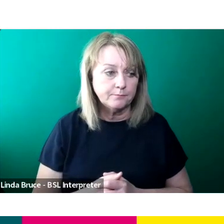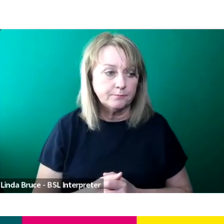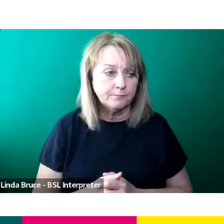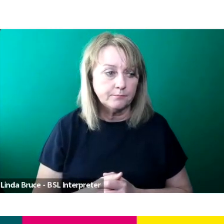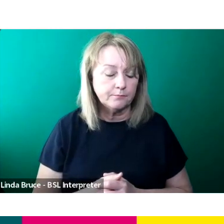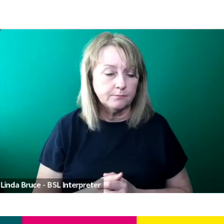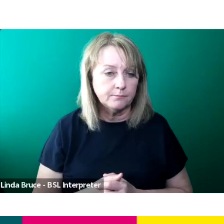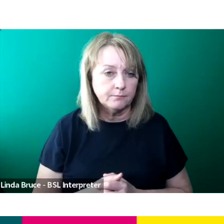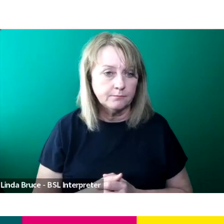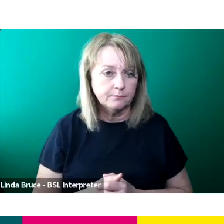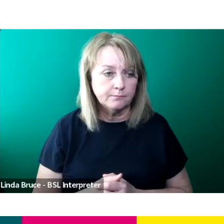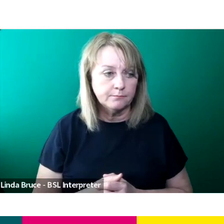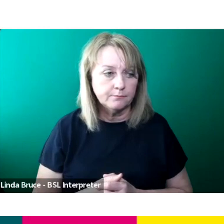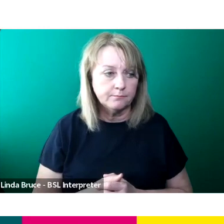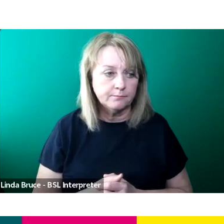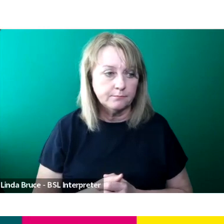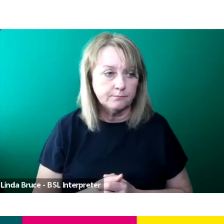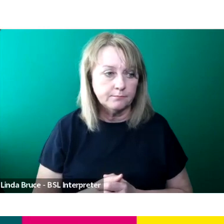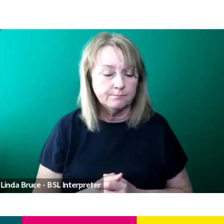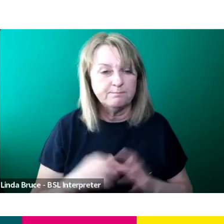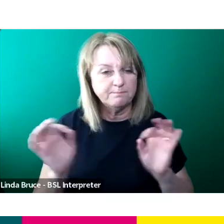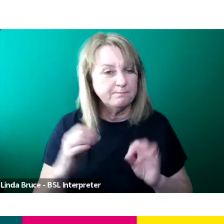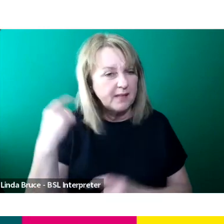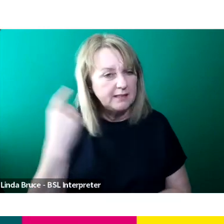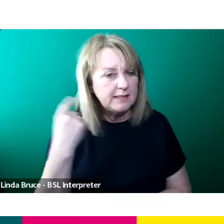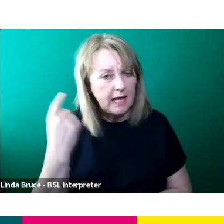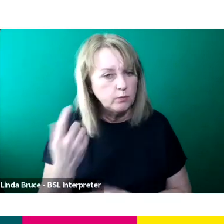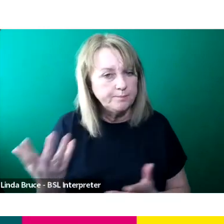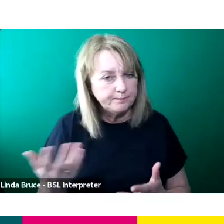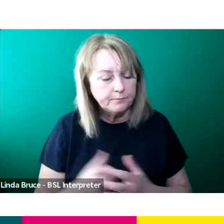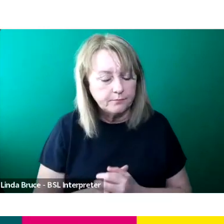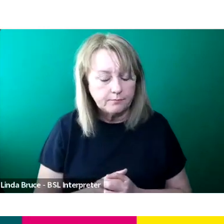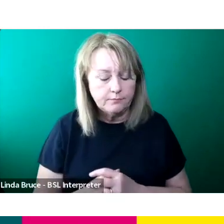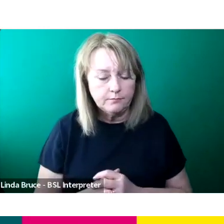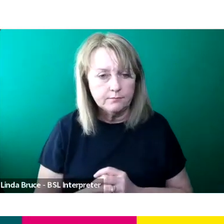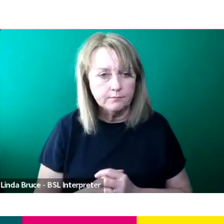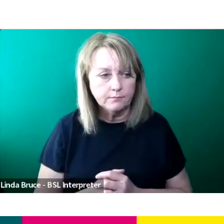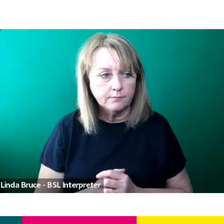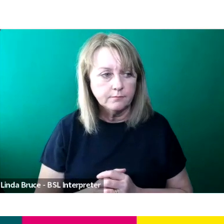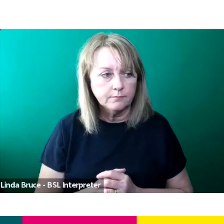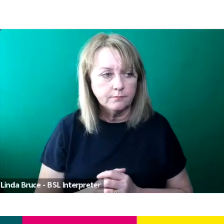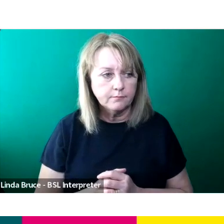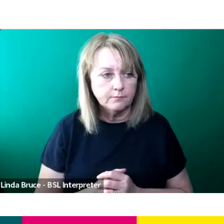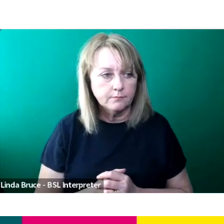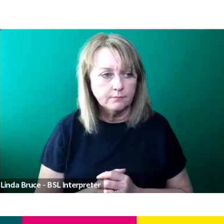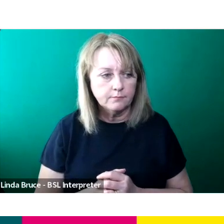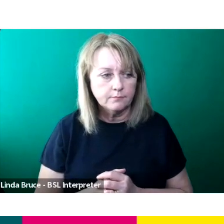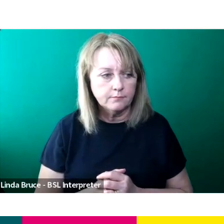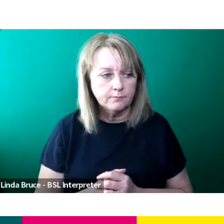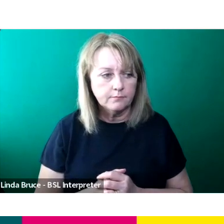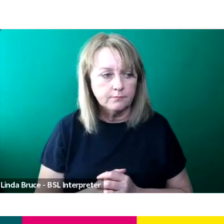And as someone who grew without representation, I've really thought to be part of the change